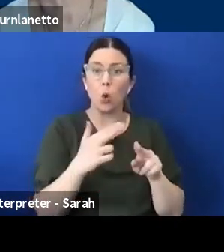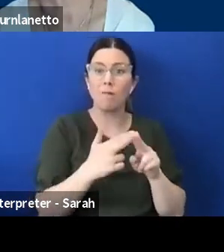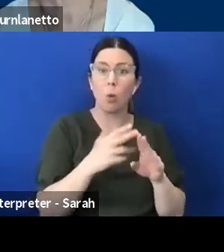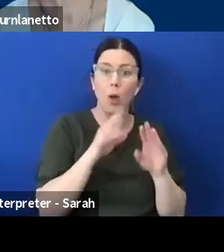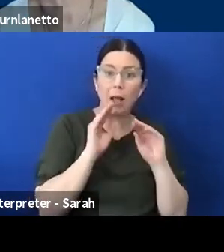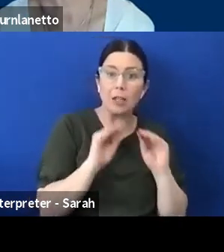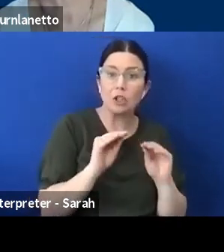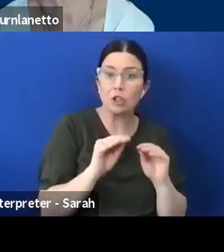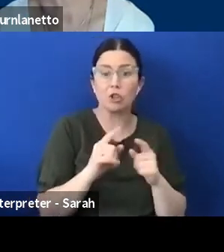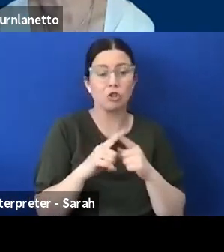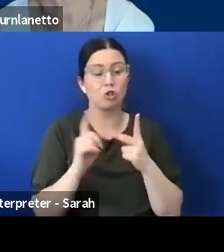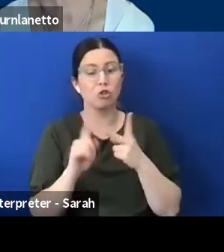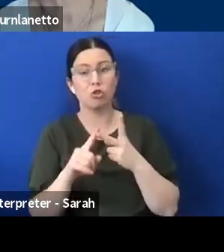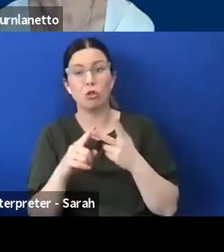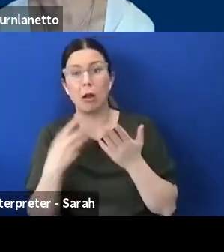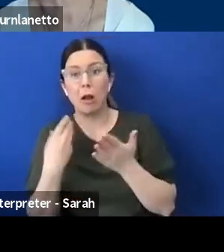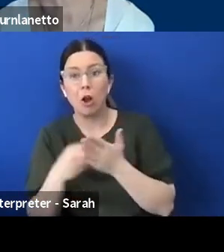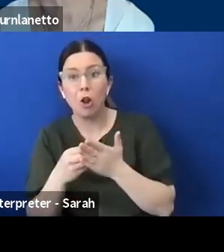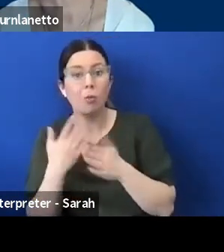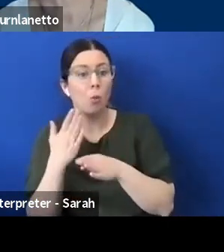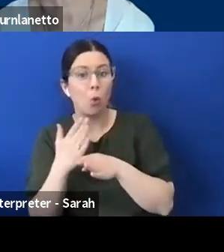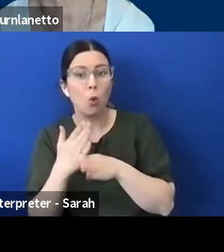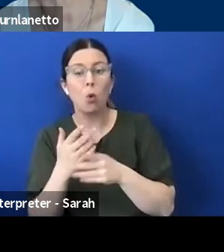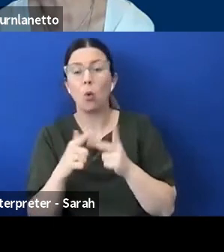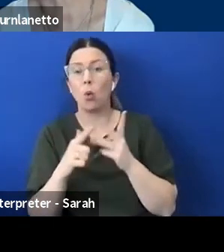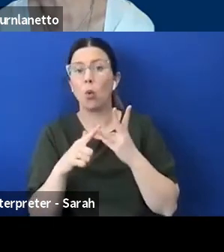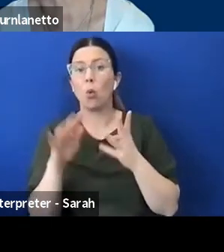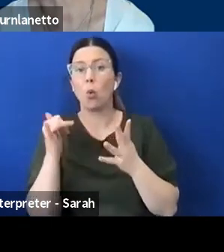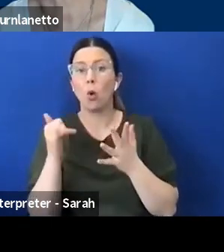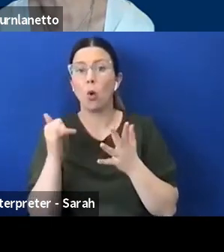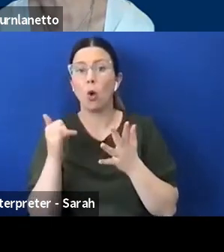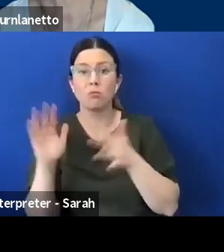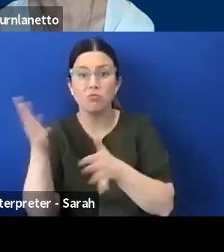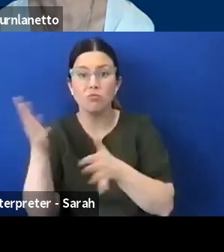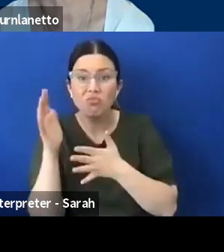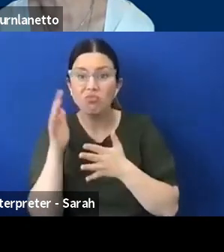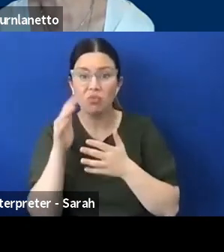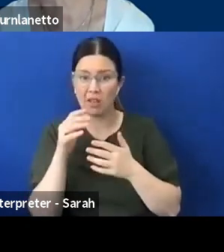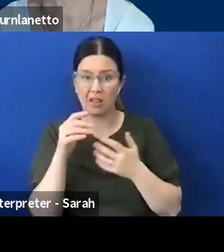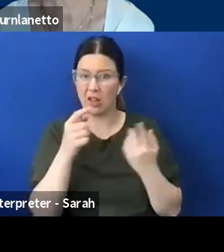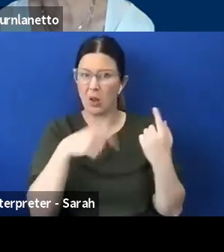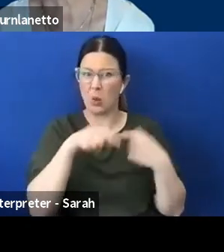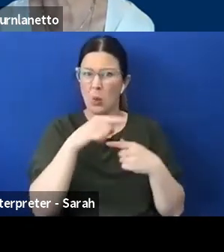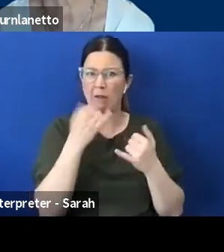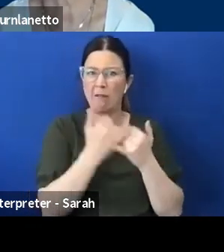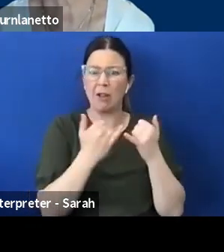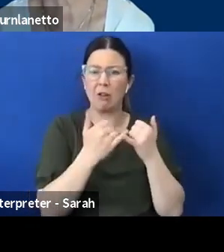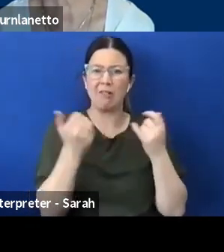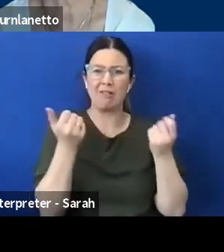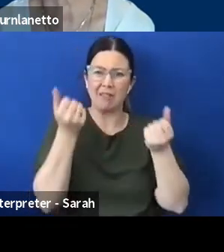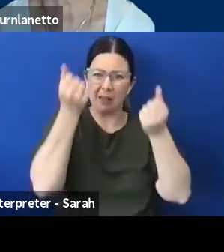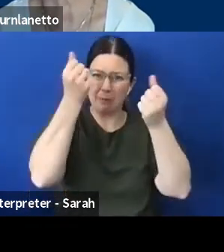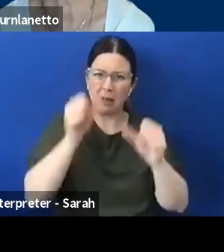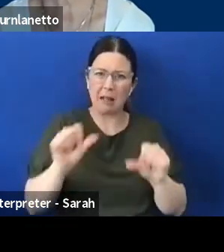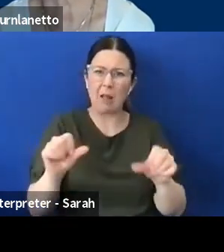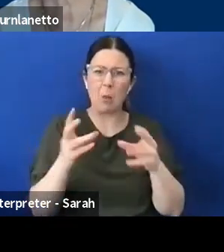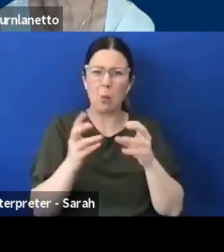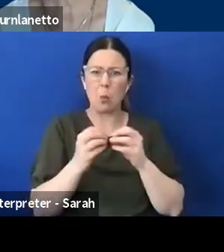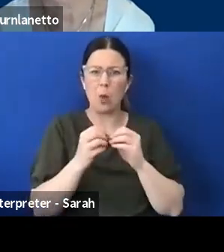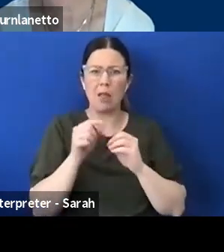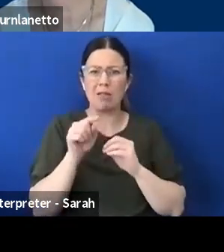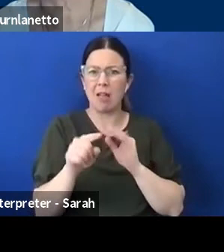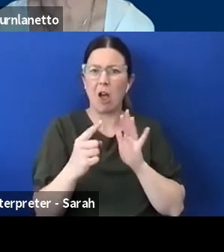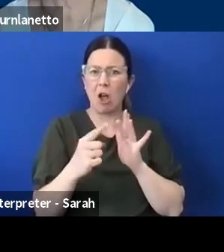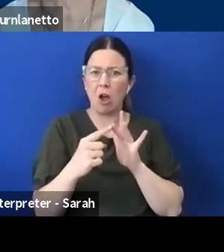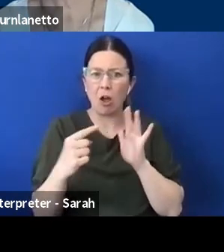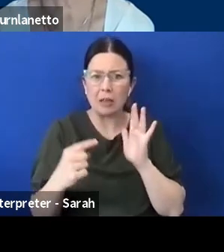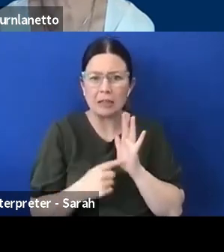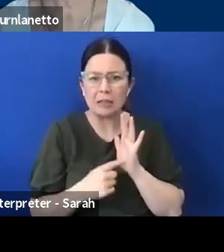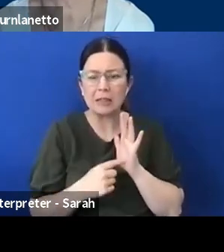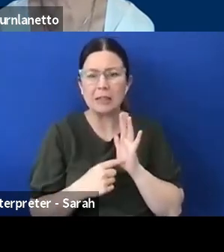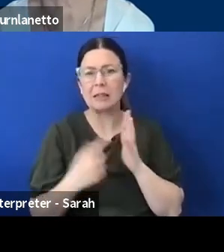economically, this familiarity with the IT and with this kind of platform I